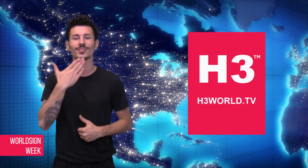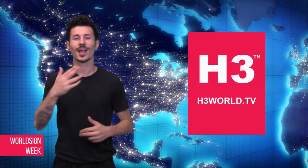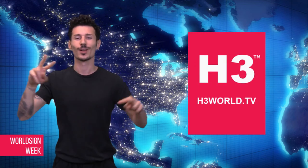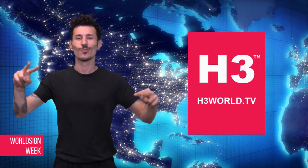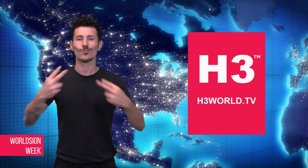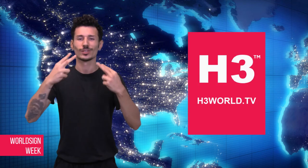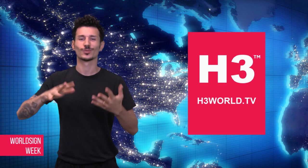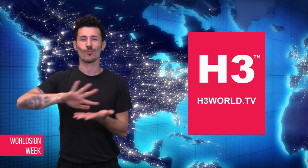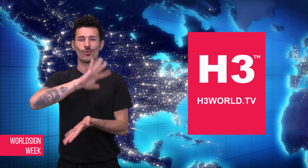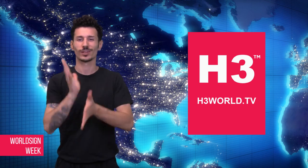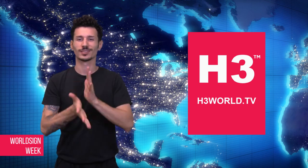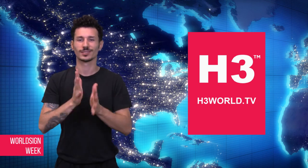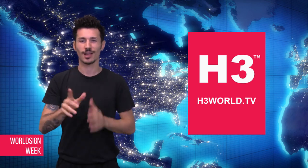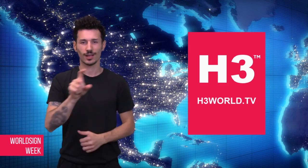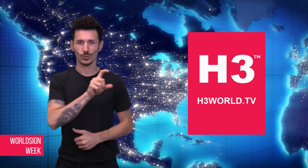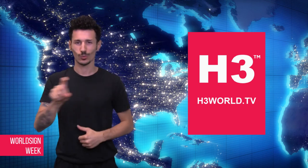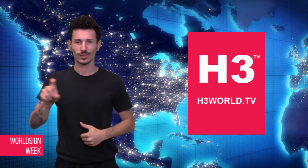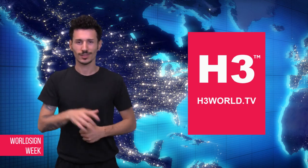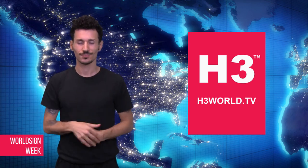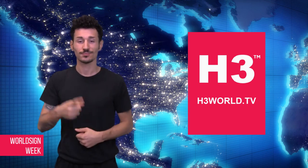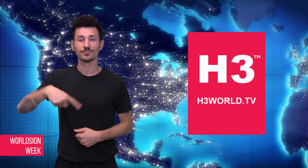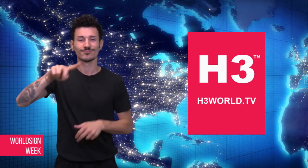Thank you for watching WorldSign Week,